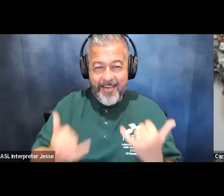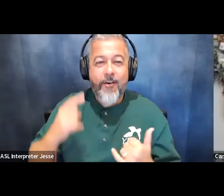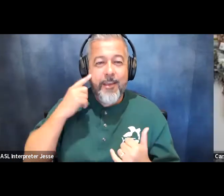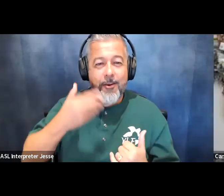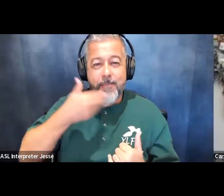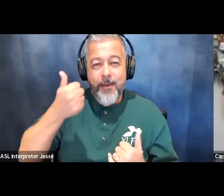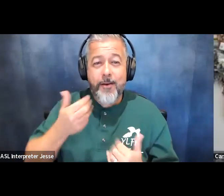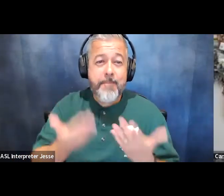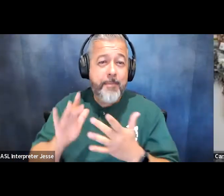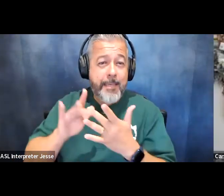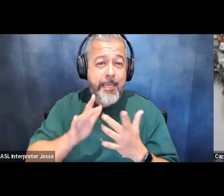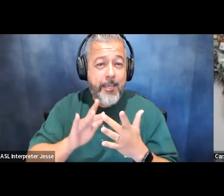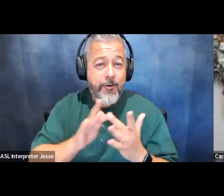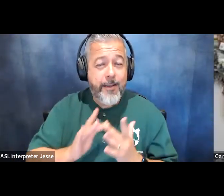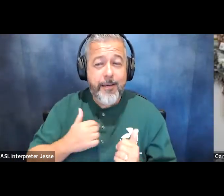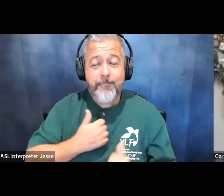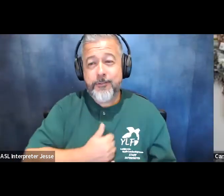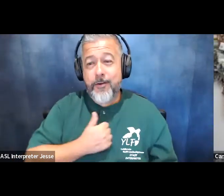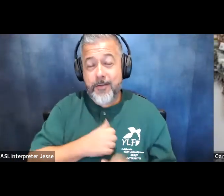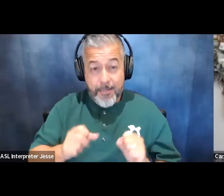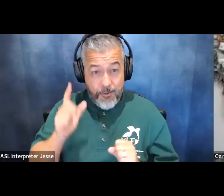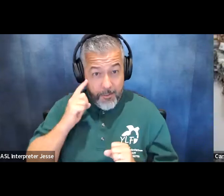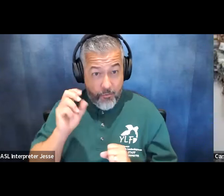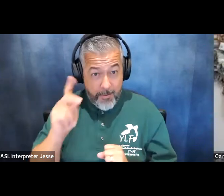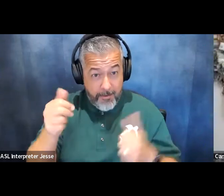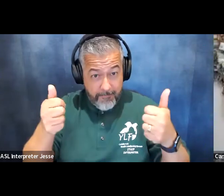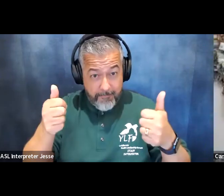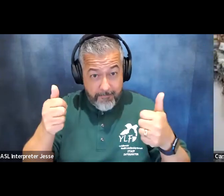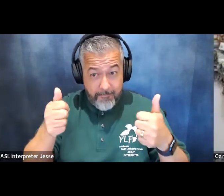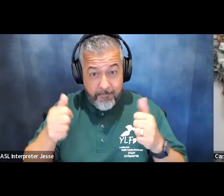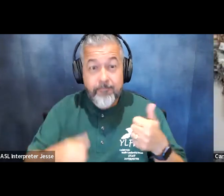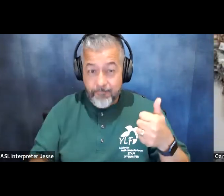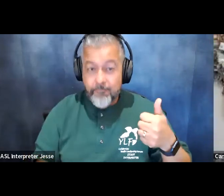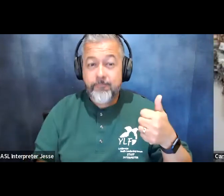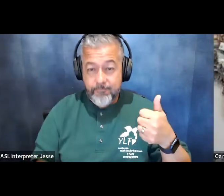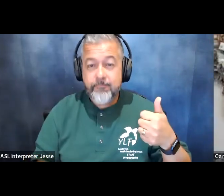the internet sorry about that can you hear me okay now danielle yeah we can hear you now